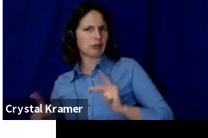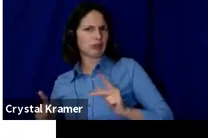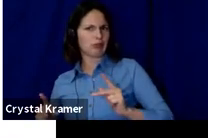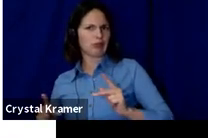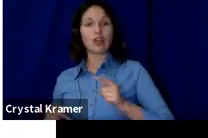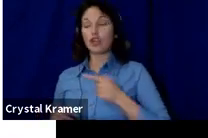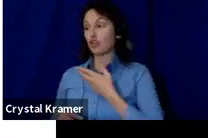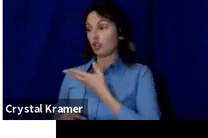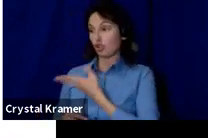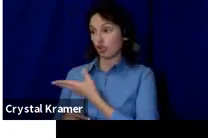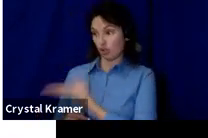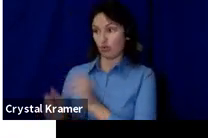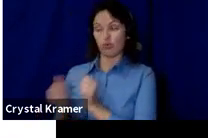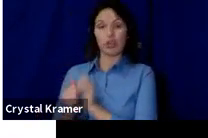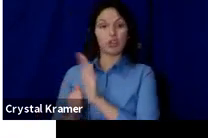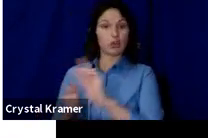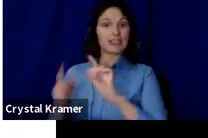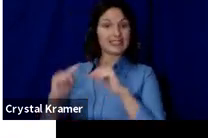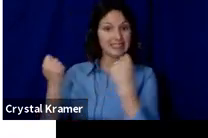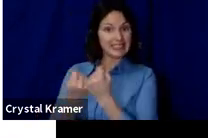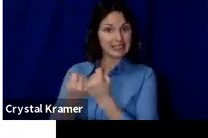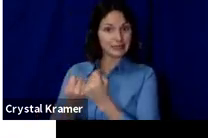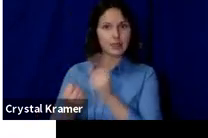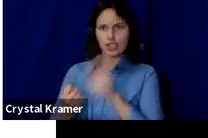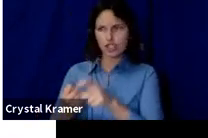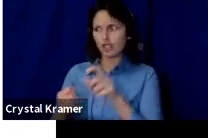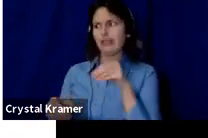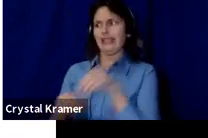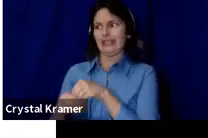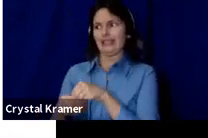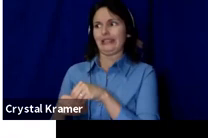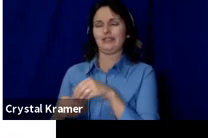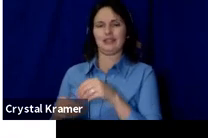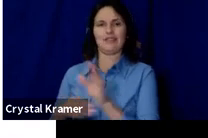There should be a person making a pitch.